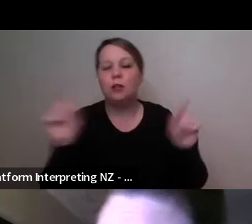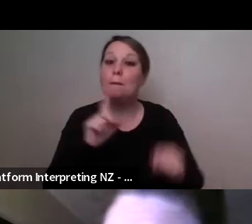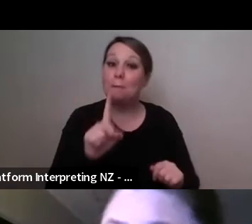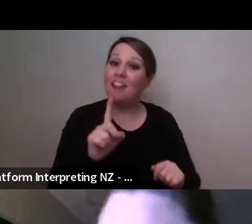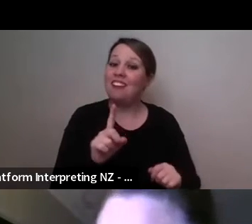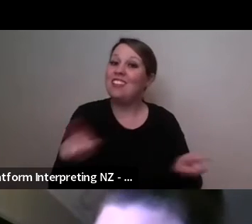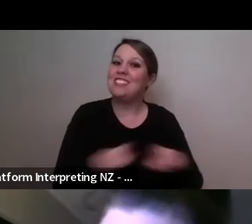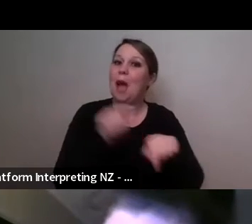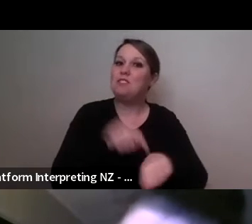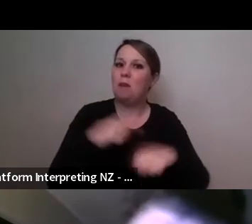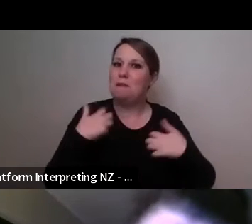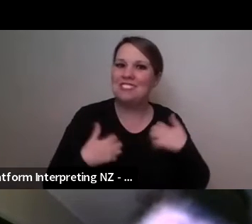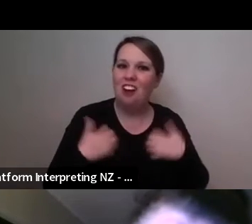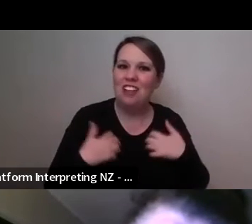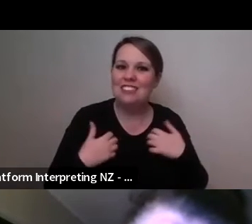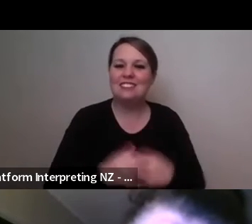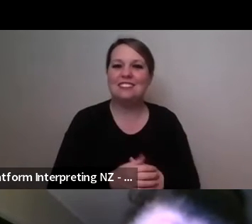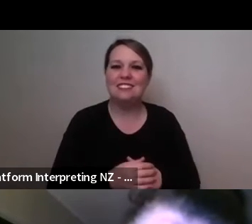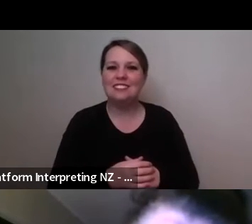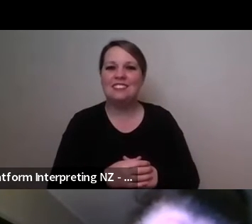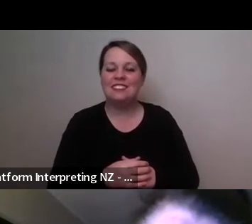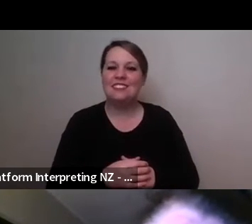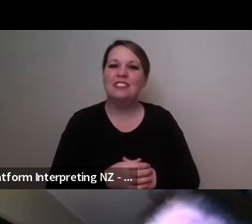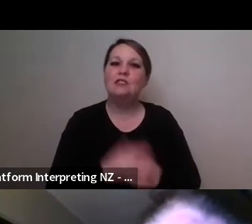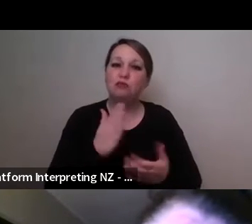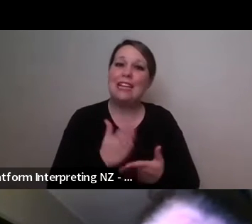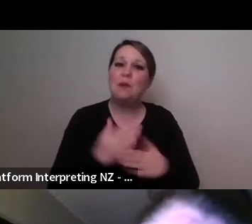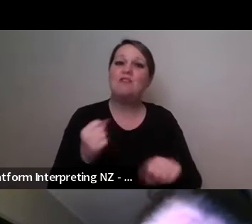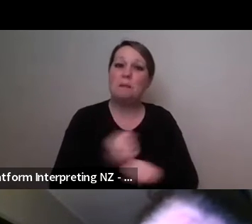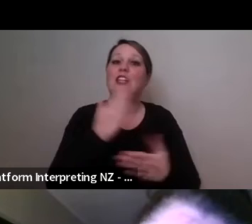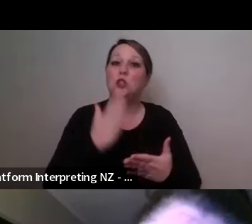it's once again going back to making sure that that we have a team that are that are